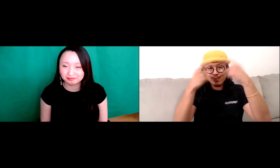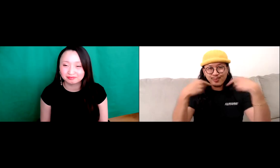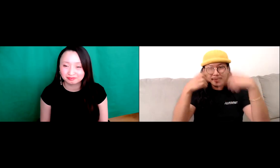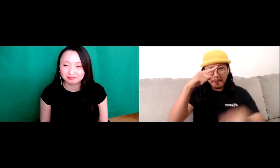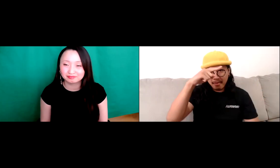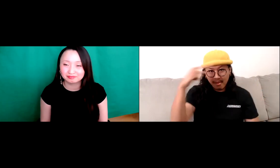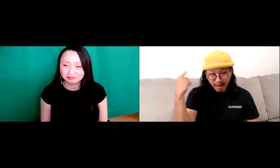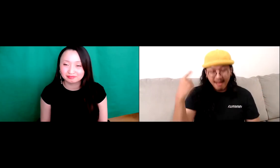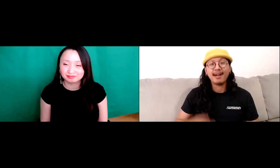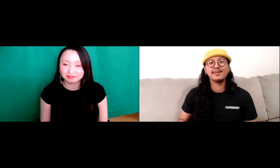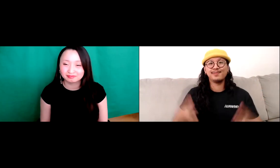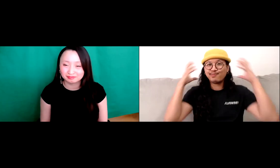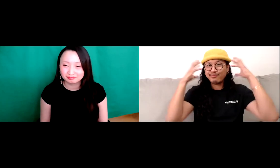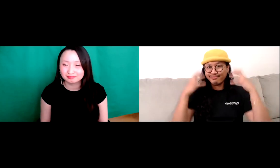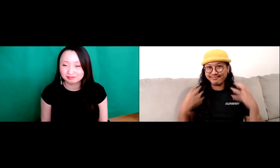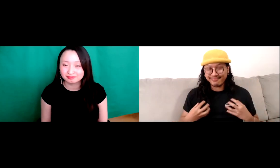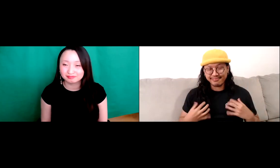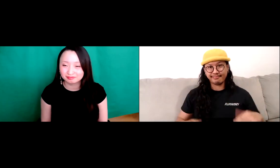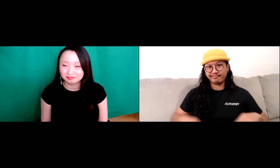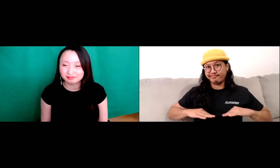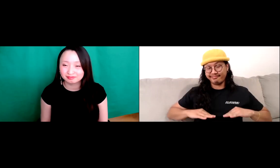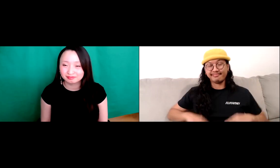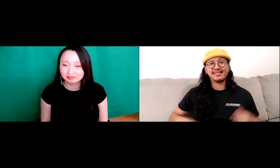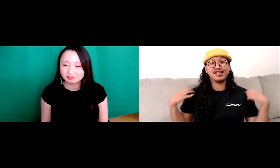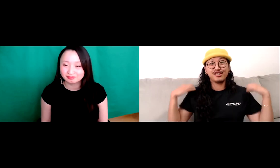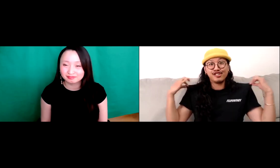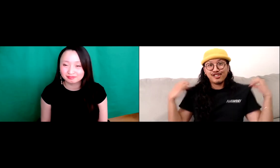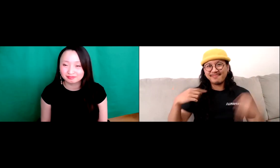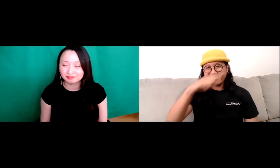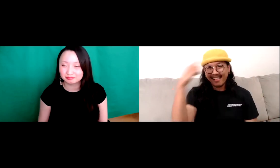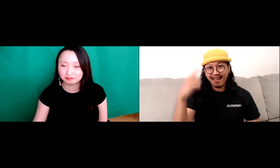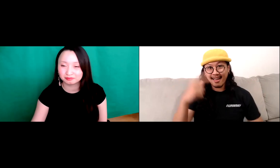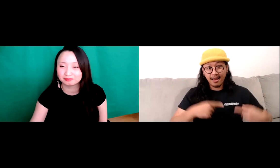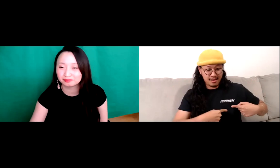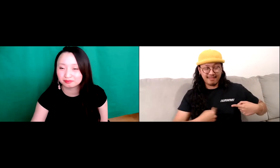wearing a yellow cap. I'm wearing round glasses that are black. I have curly hair, wearing